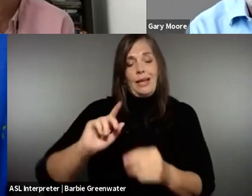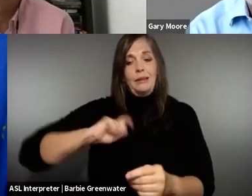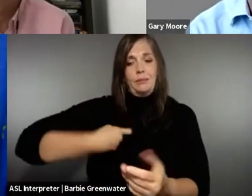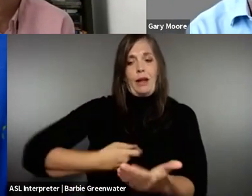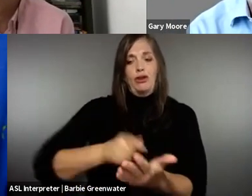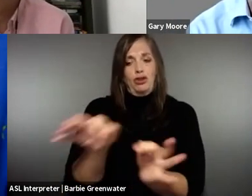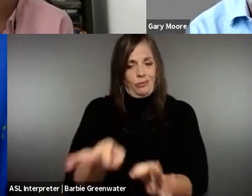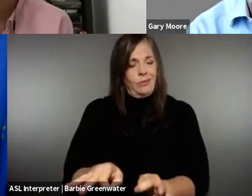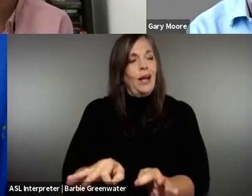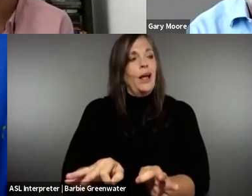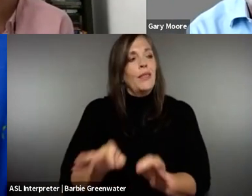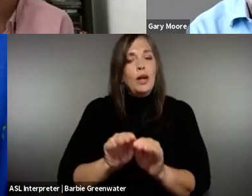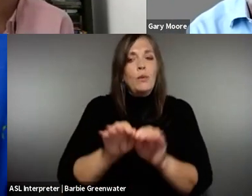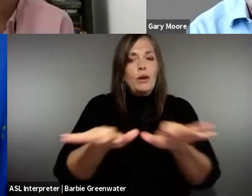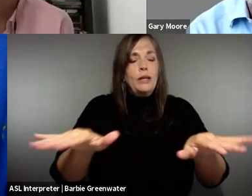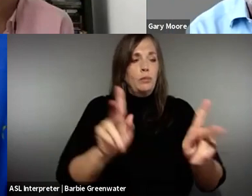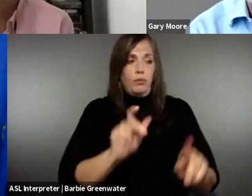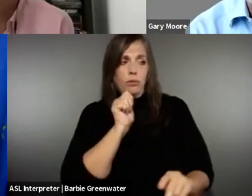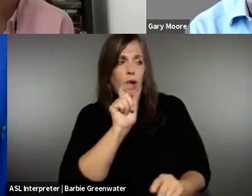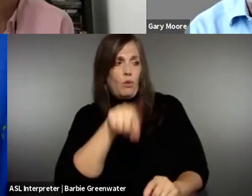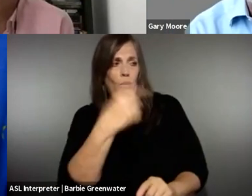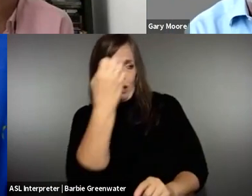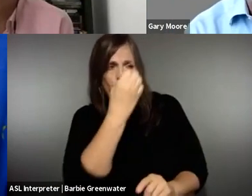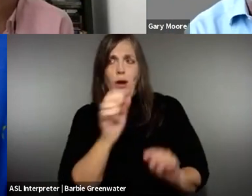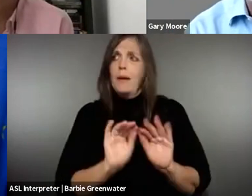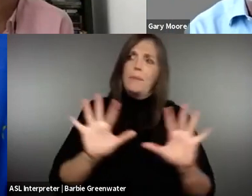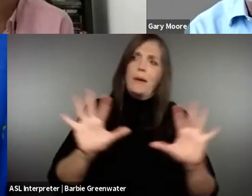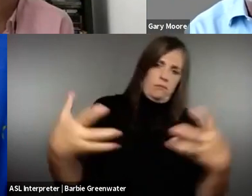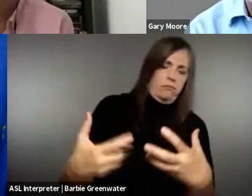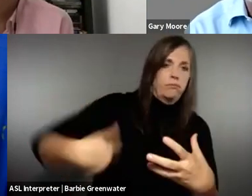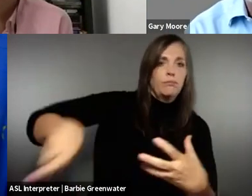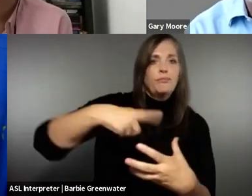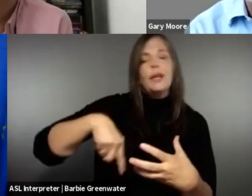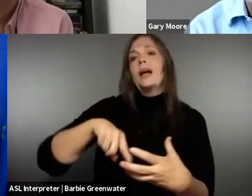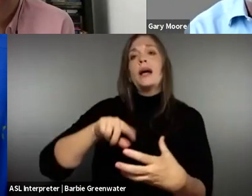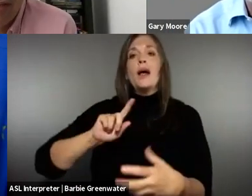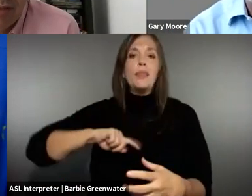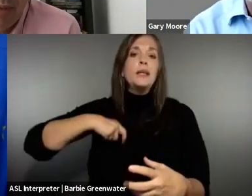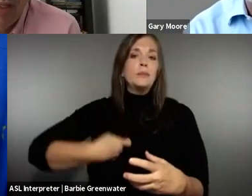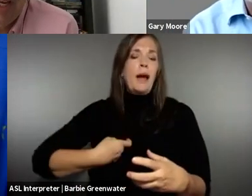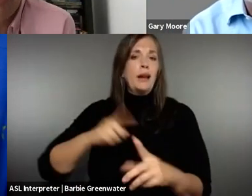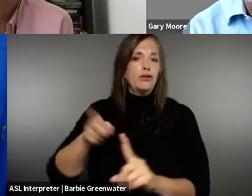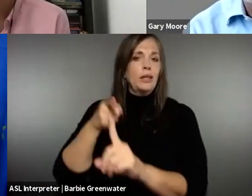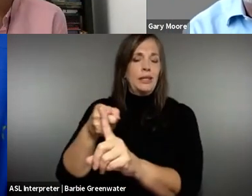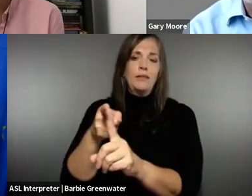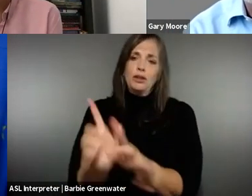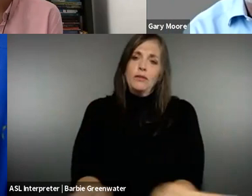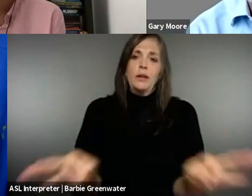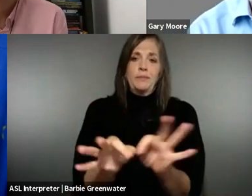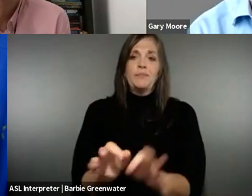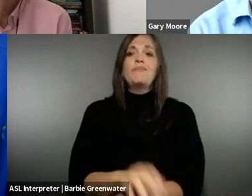we have more material in Spanish, we can also reach a very large population also outside of Europe, of course, so that Spanish initiative is